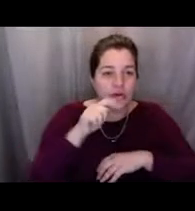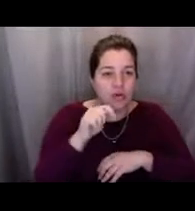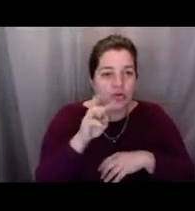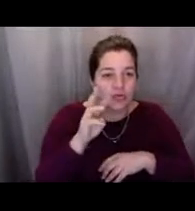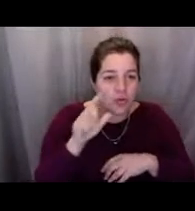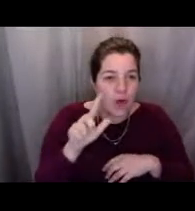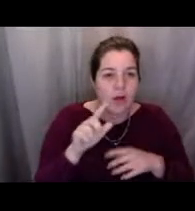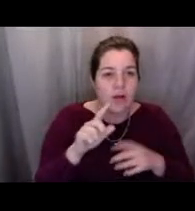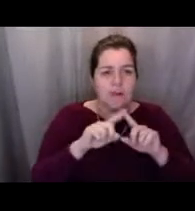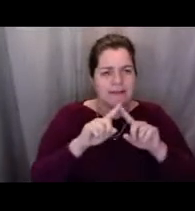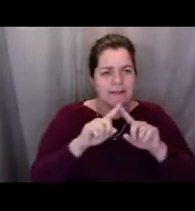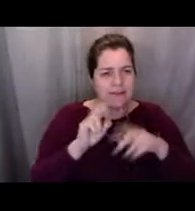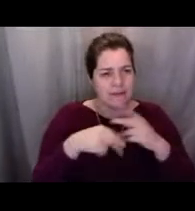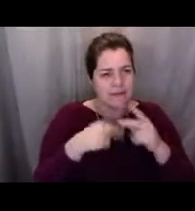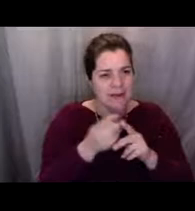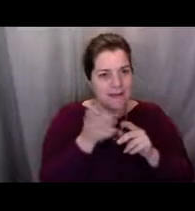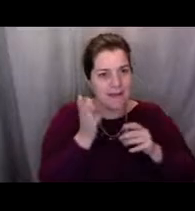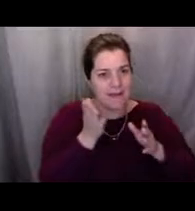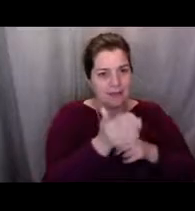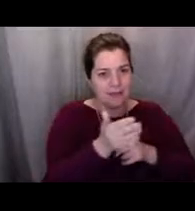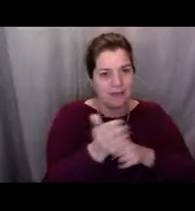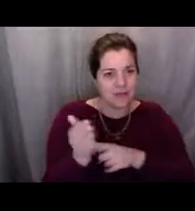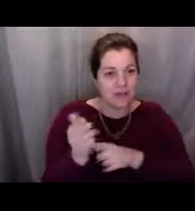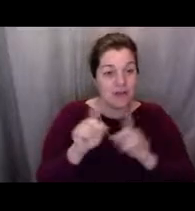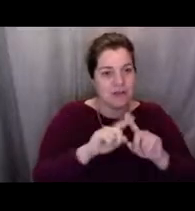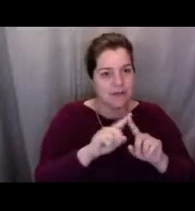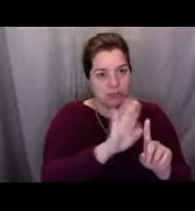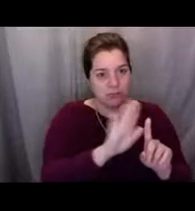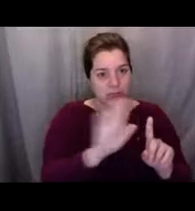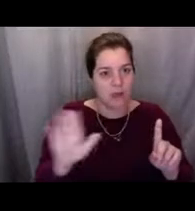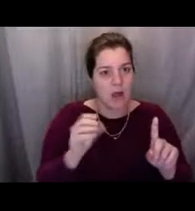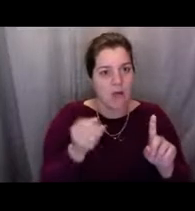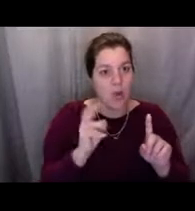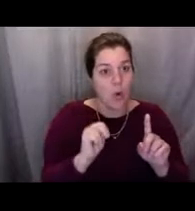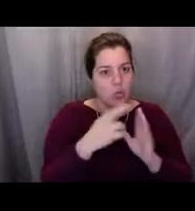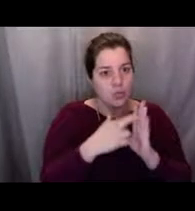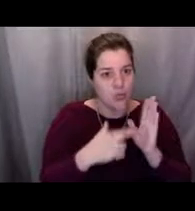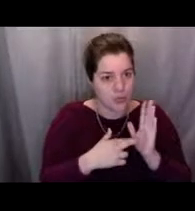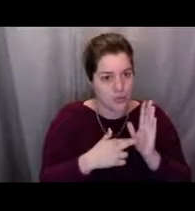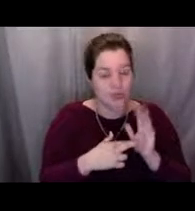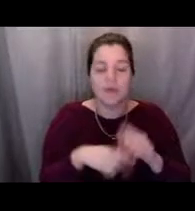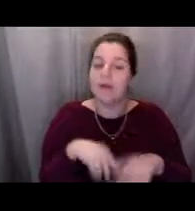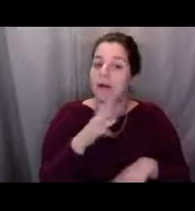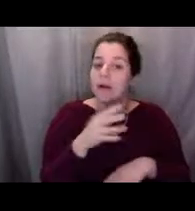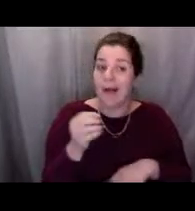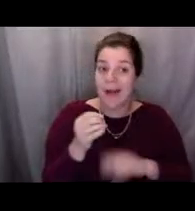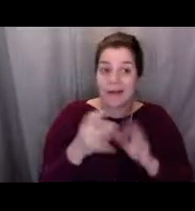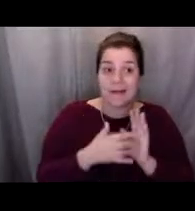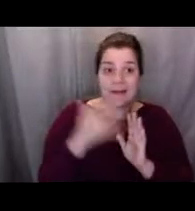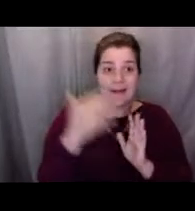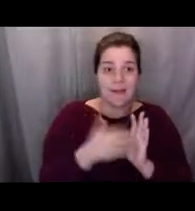but each of those different players have their own separate rules. So a lot of times, and it might be, oh, you're a 60-foot vessel,